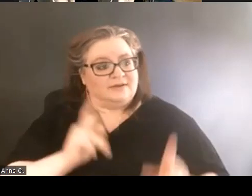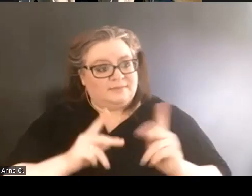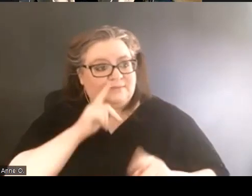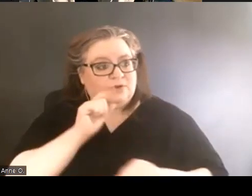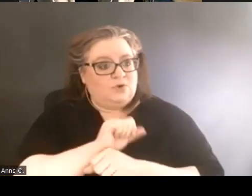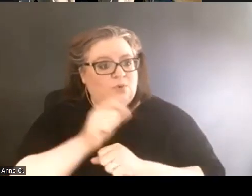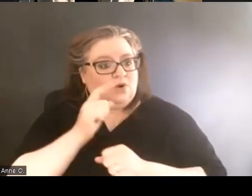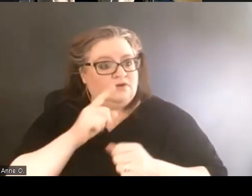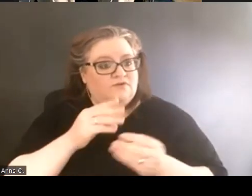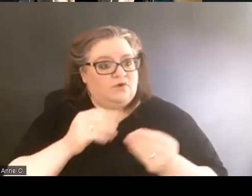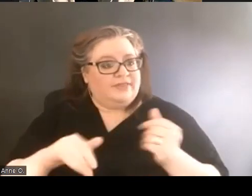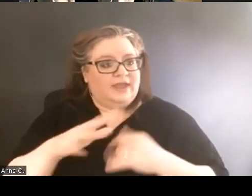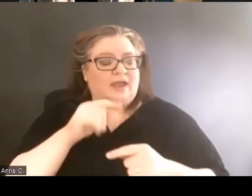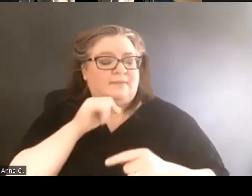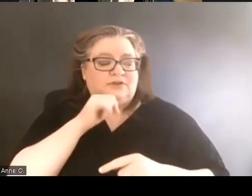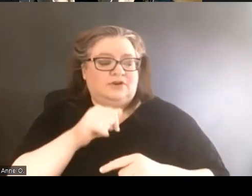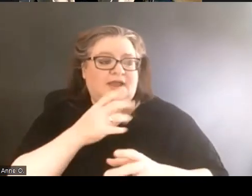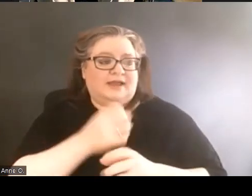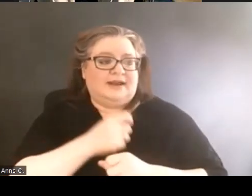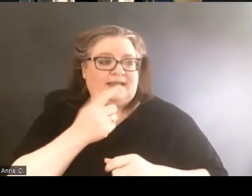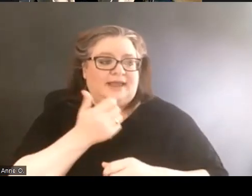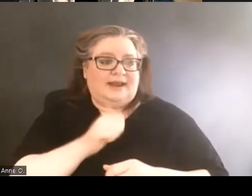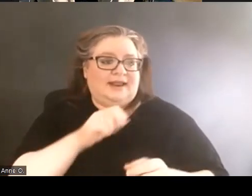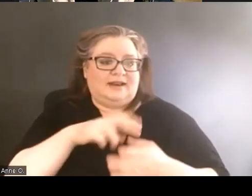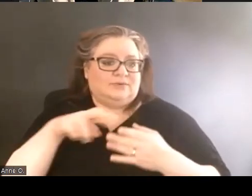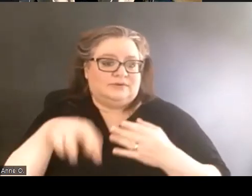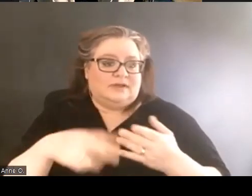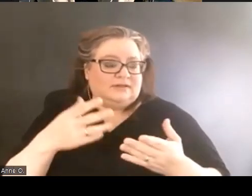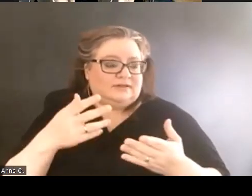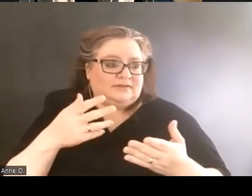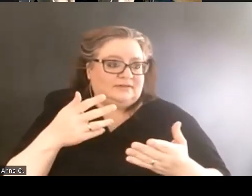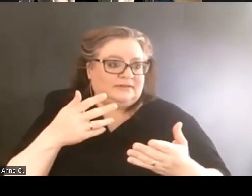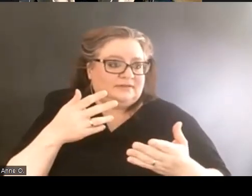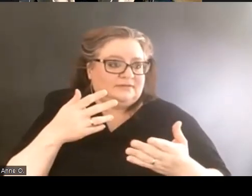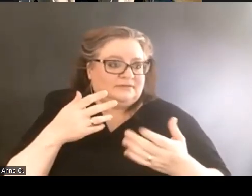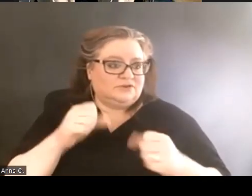are not going to get any traction on trying to bring this about.